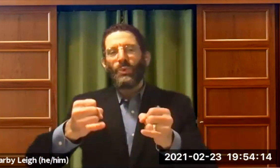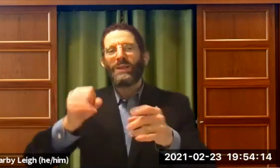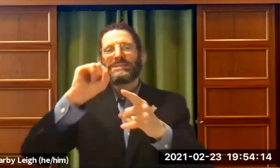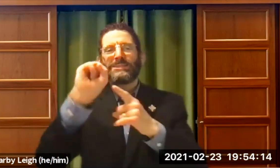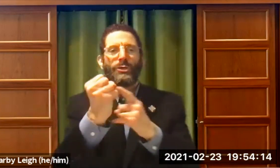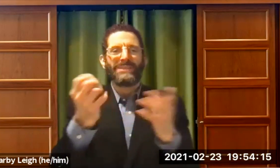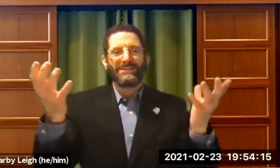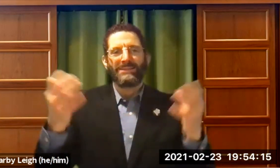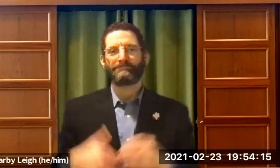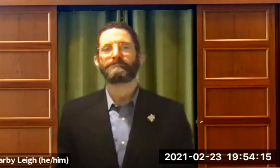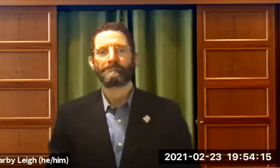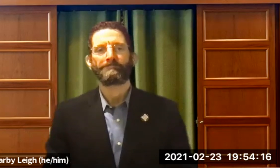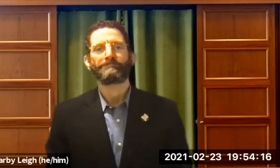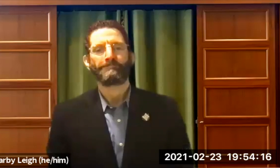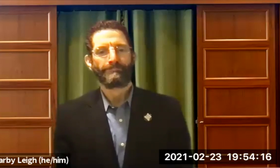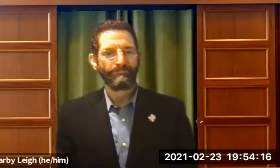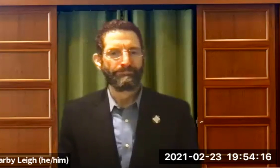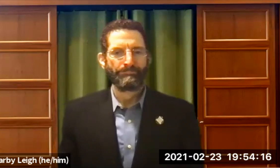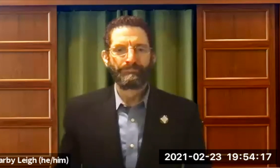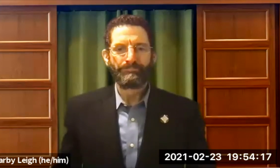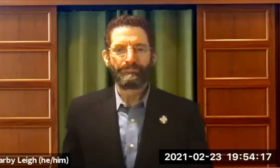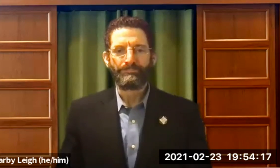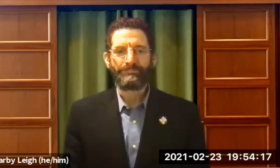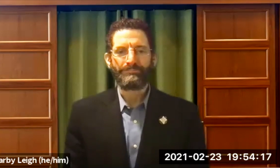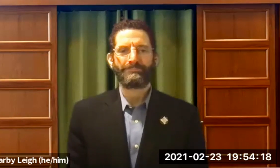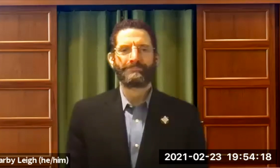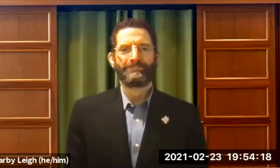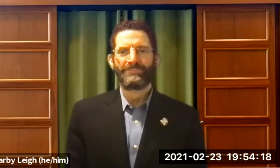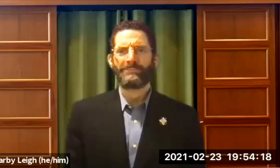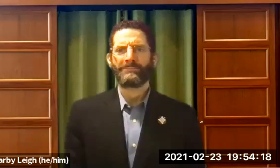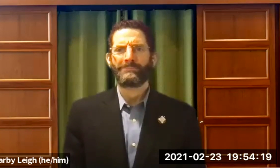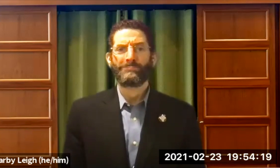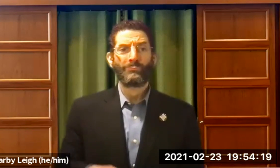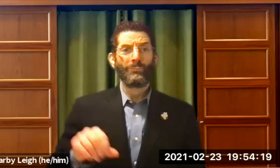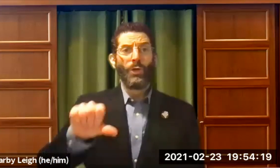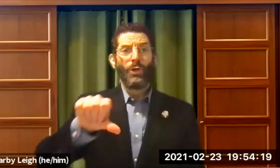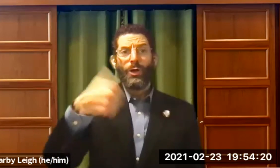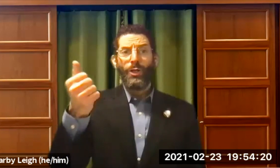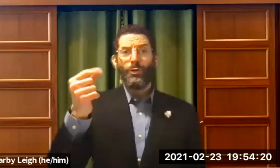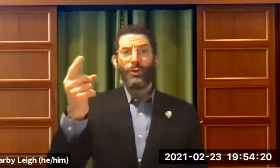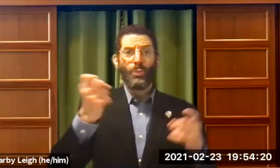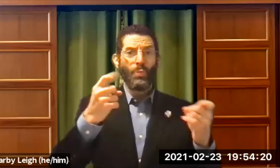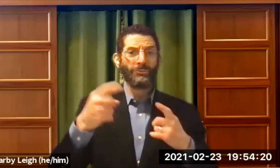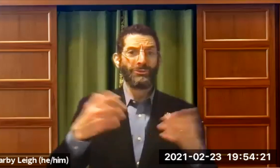depends on the synagogue and the individual circumstances.